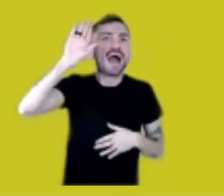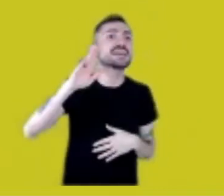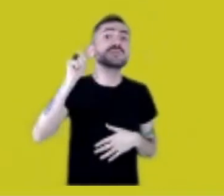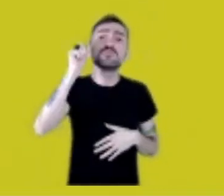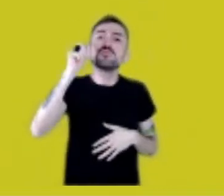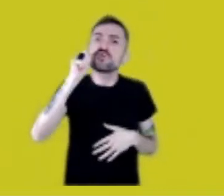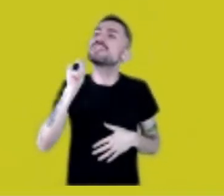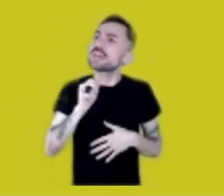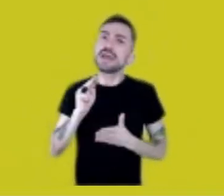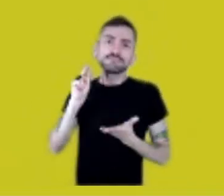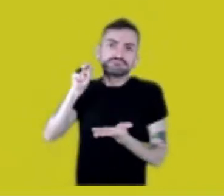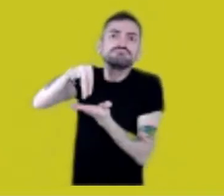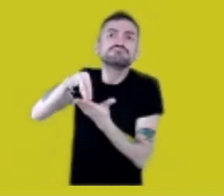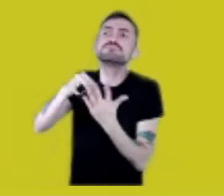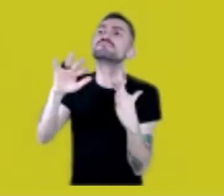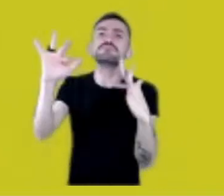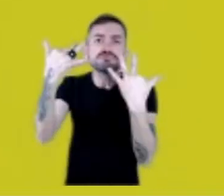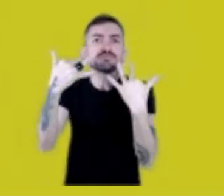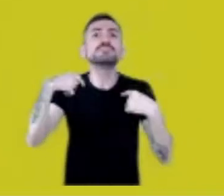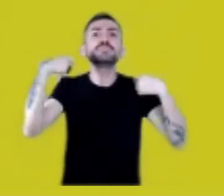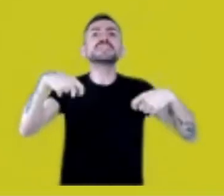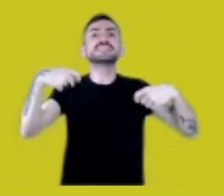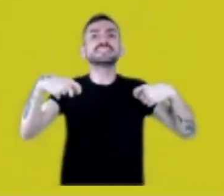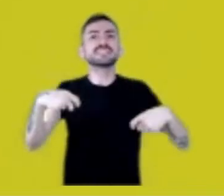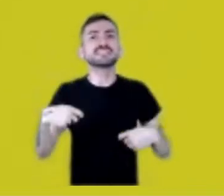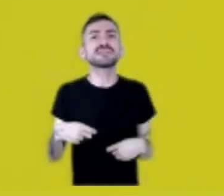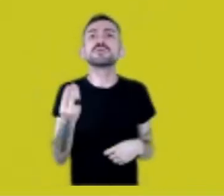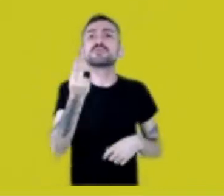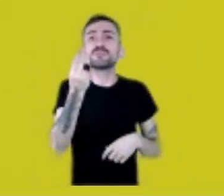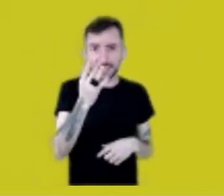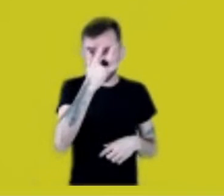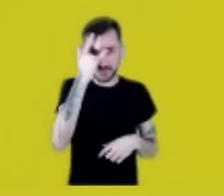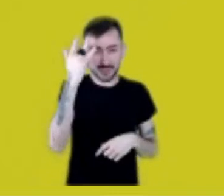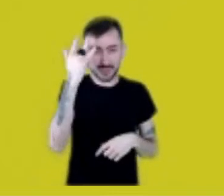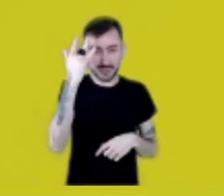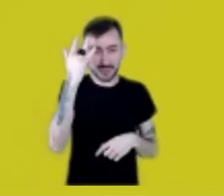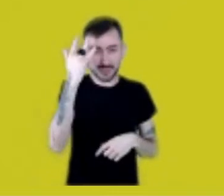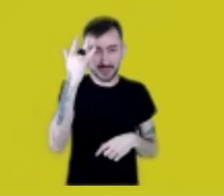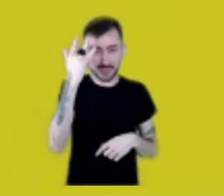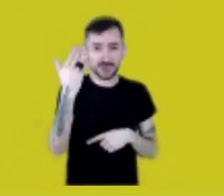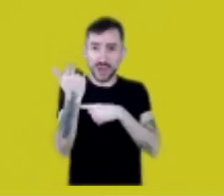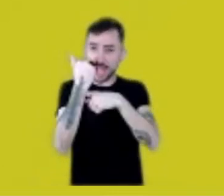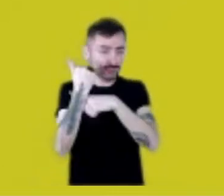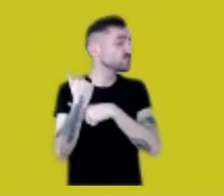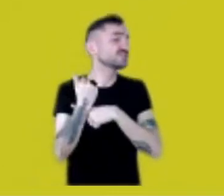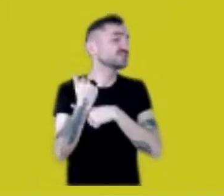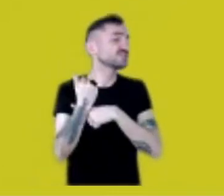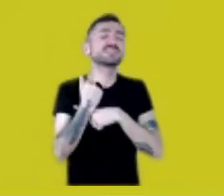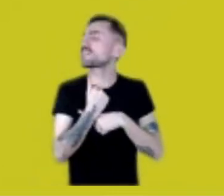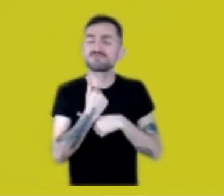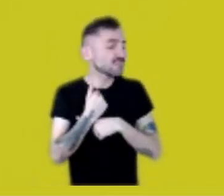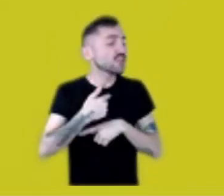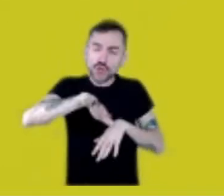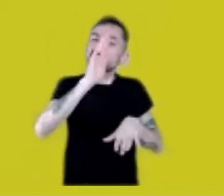Let’s stop being denied. No one’s gonna pull up a chair for us. We’ll have to go there and say, “We want this to be said here,